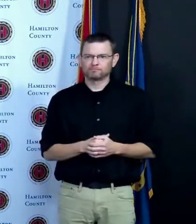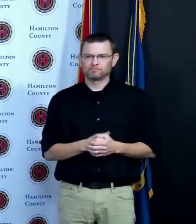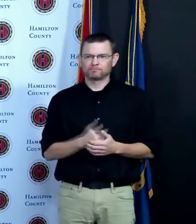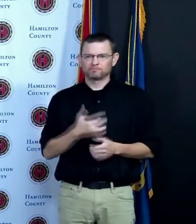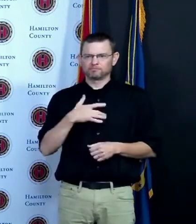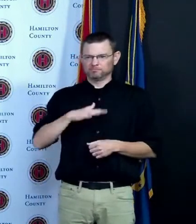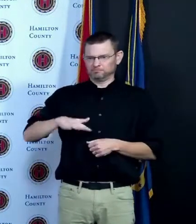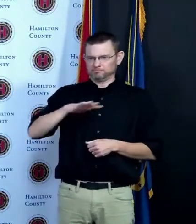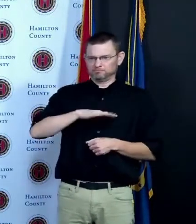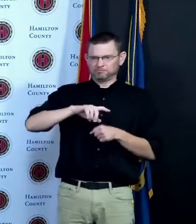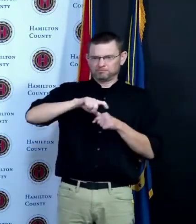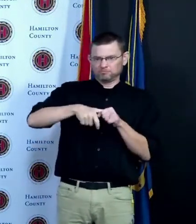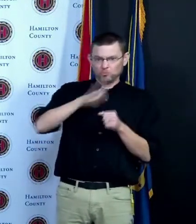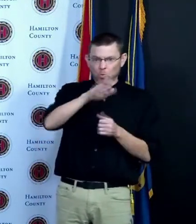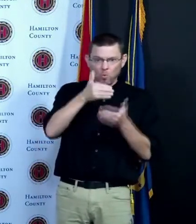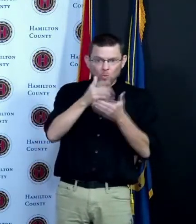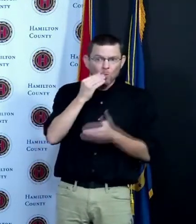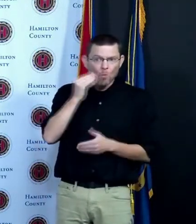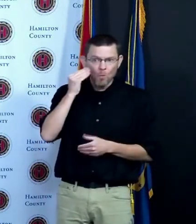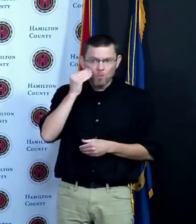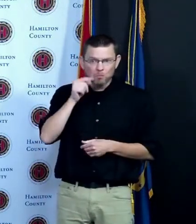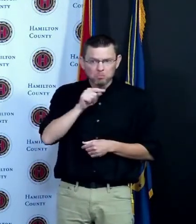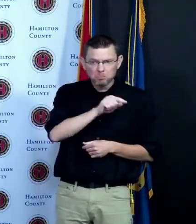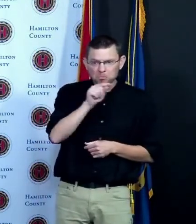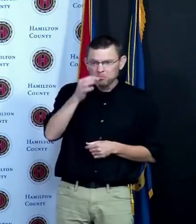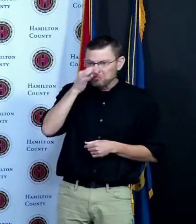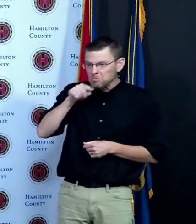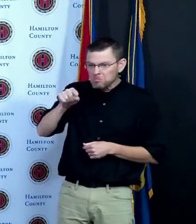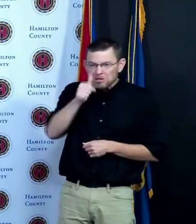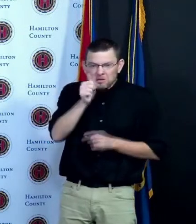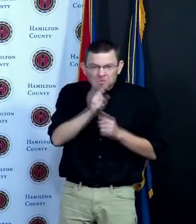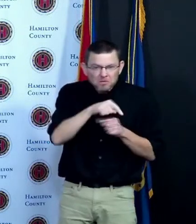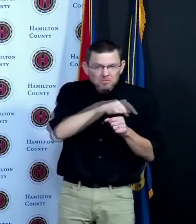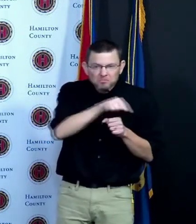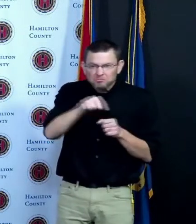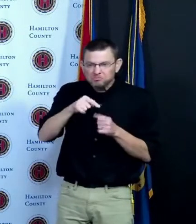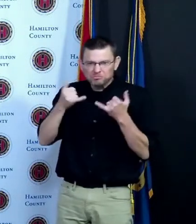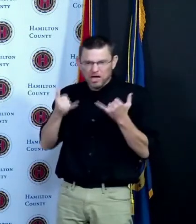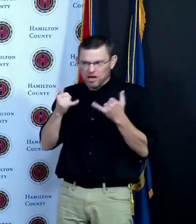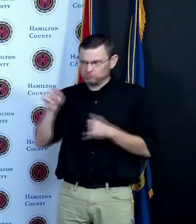near your home within 10 minutes of your home long gone are the days when you had to fight for